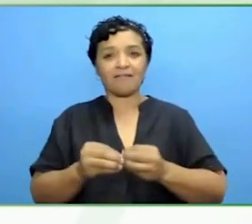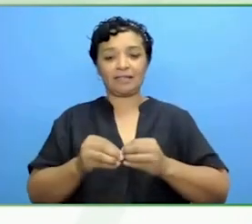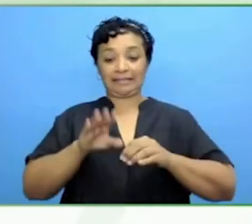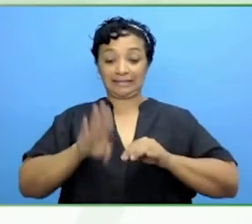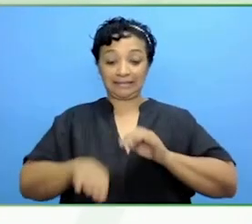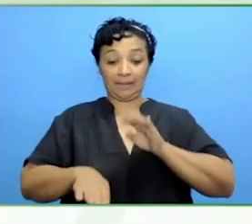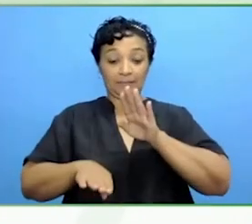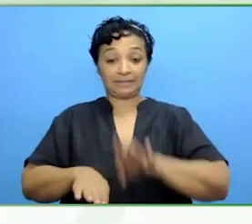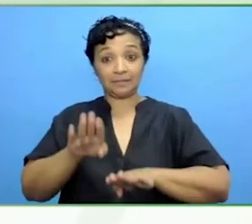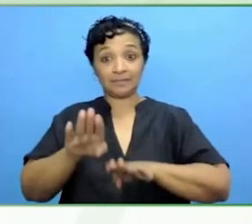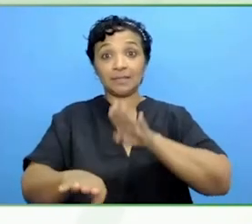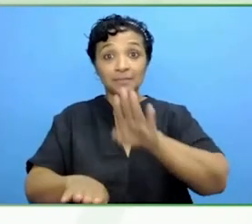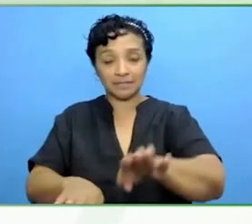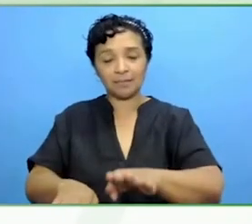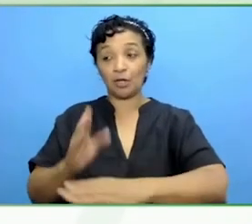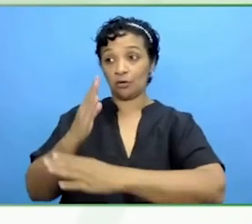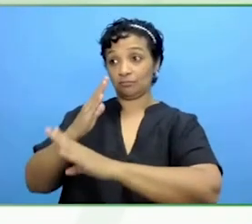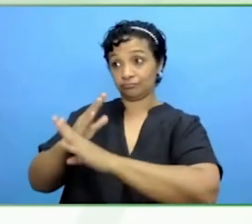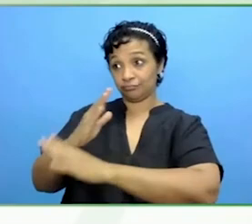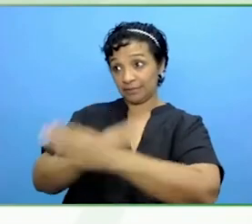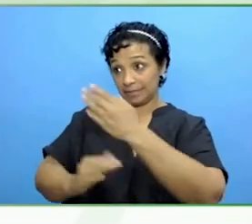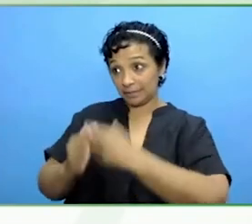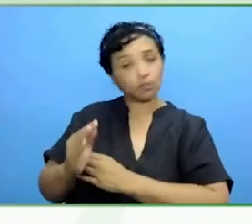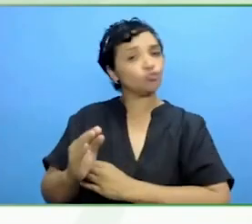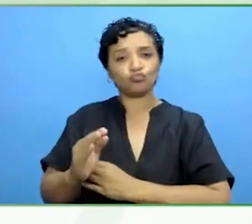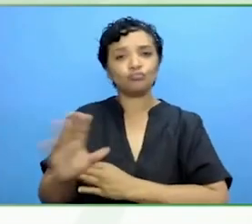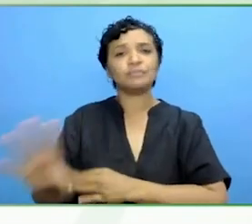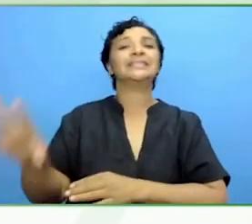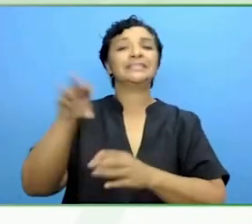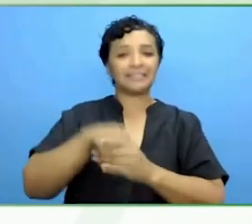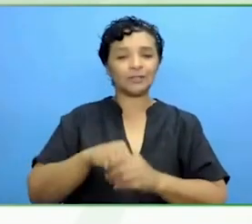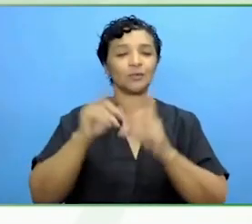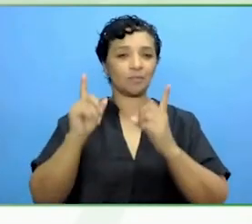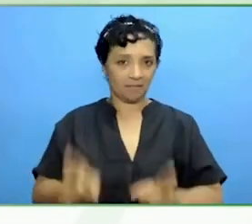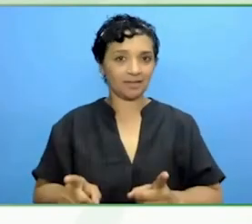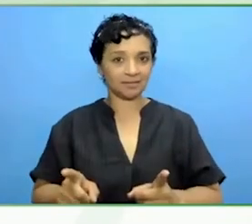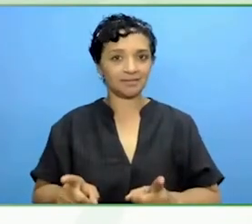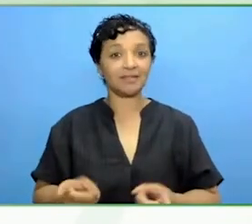It is a very fantastic opportunity to be able to have this